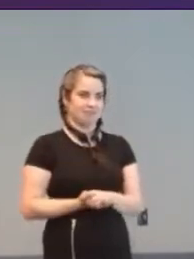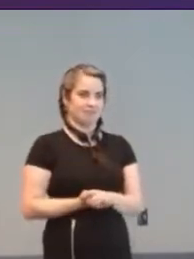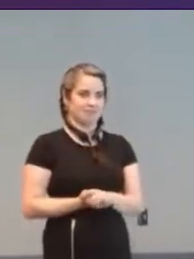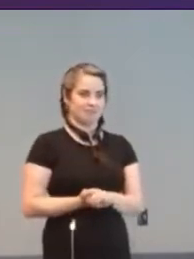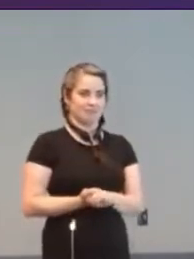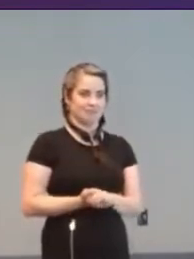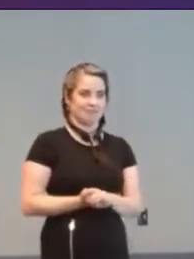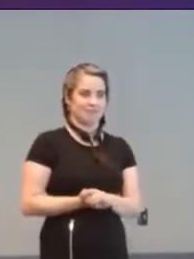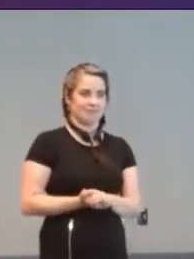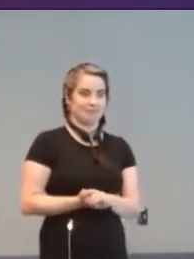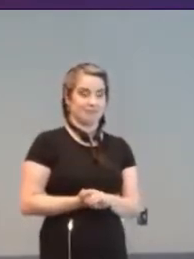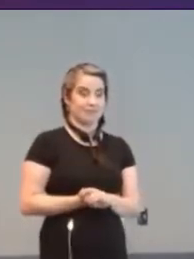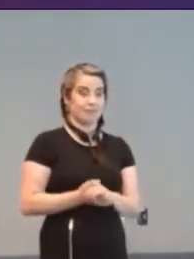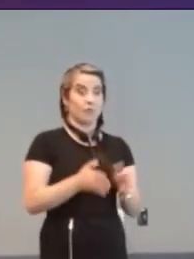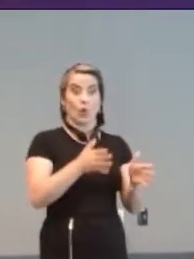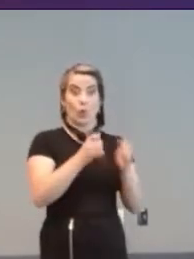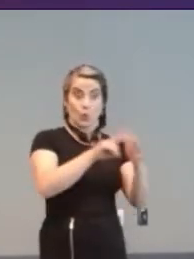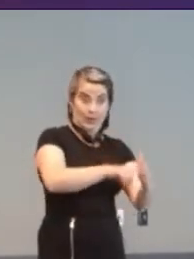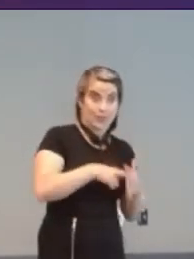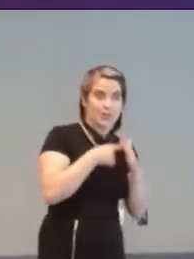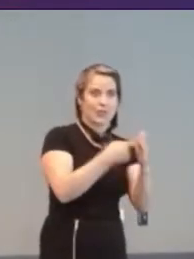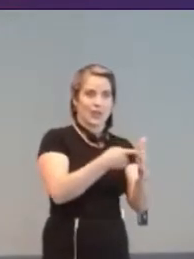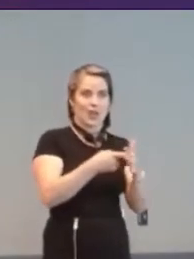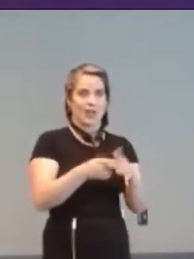Quick start and assist modes can help massively.